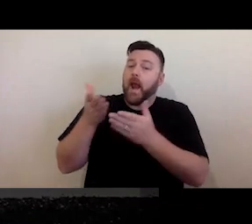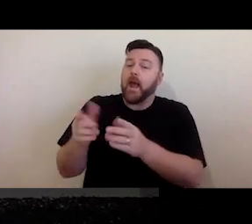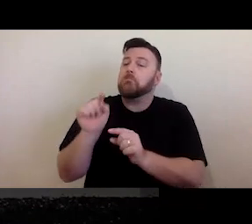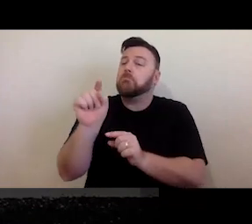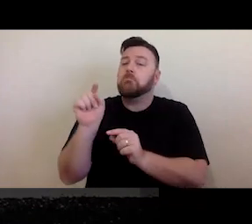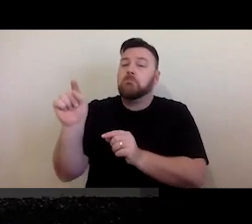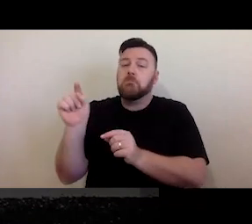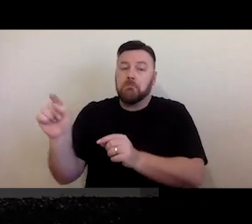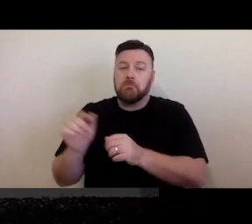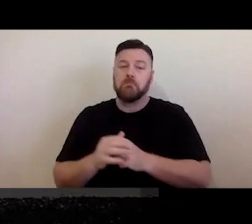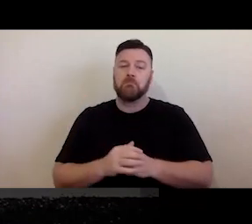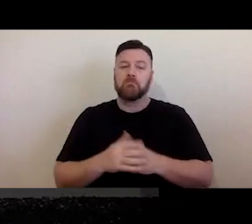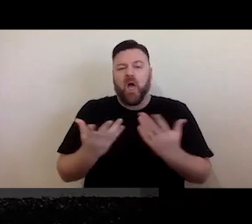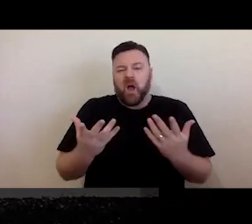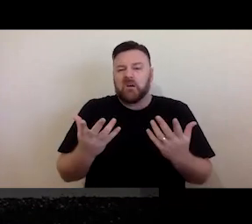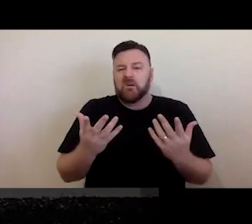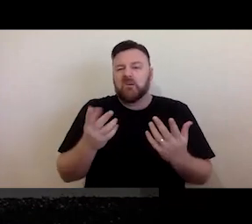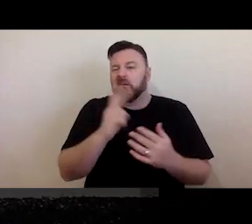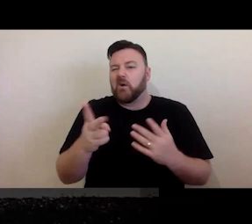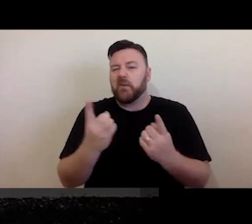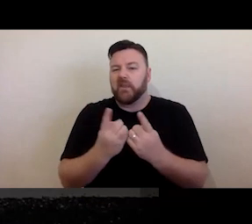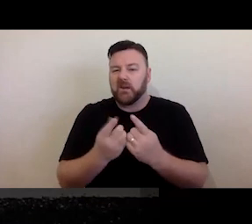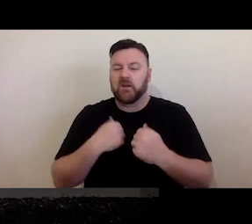This includes common things such as the ability to reproduce or copy